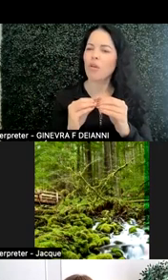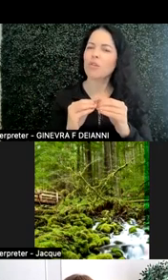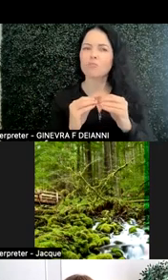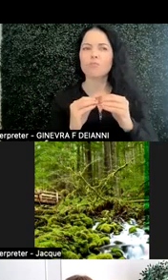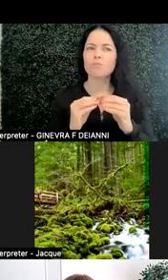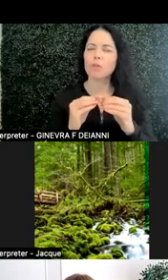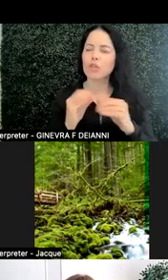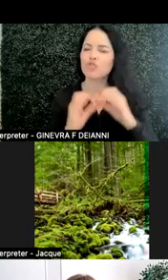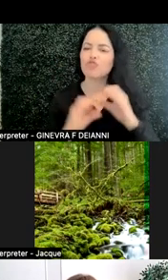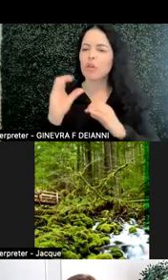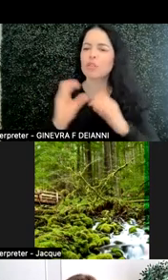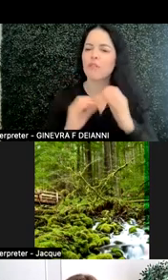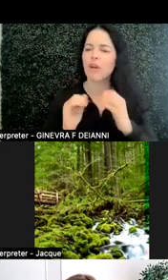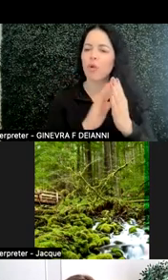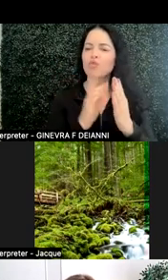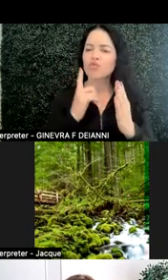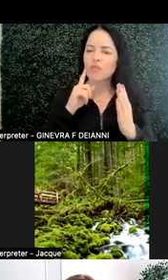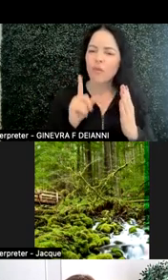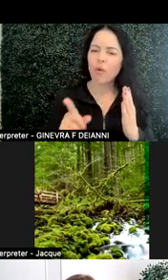to guide their own learning processes